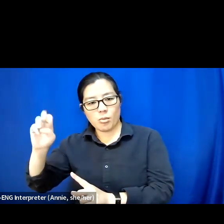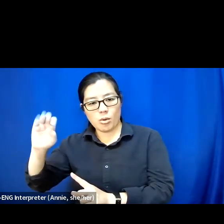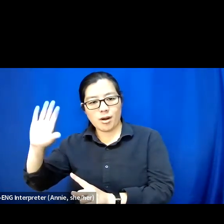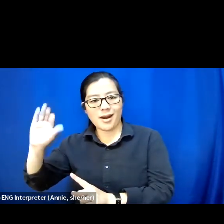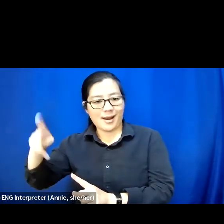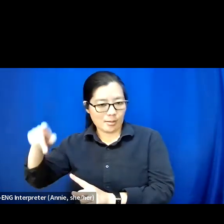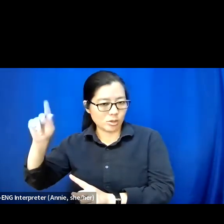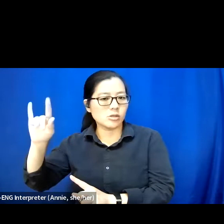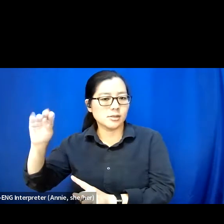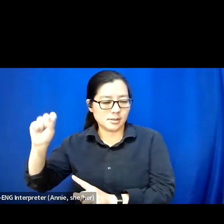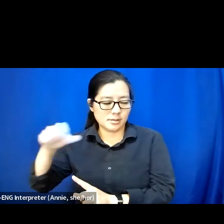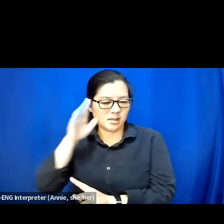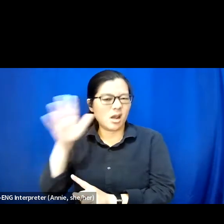We'll enter that into the chat as well.